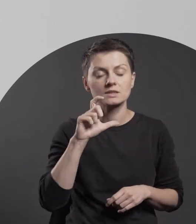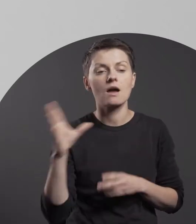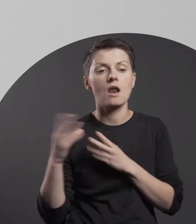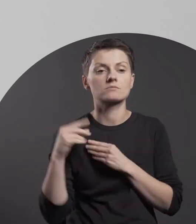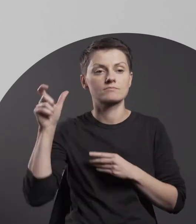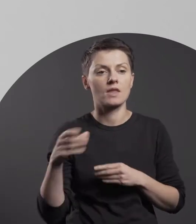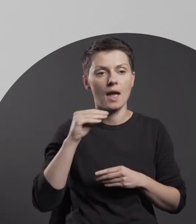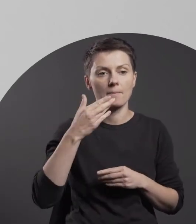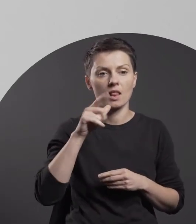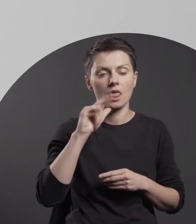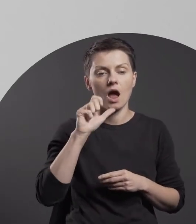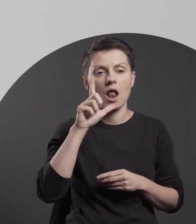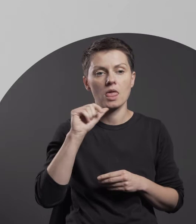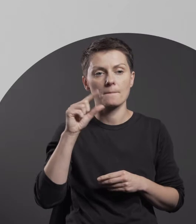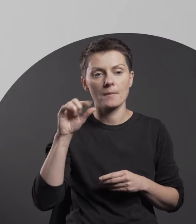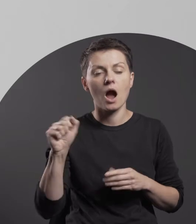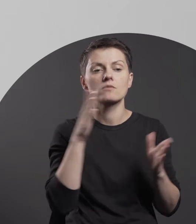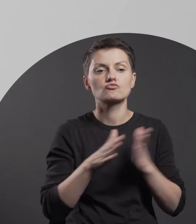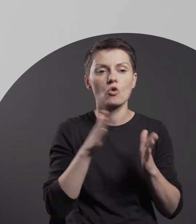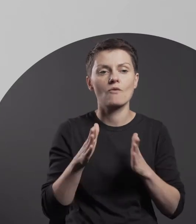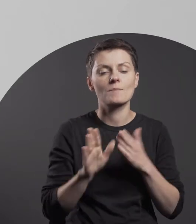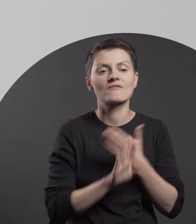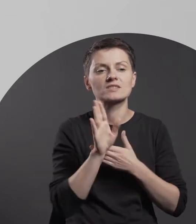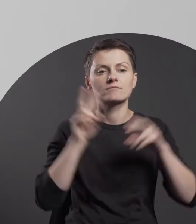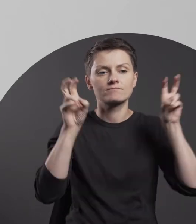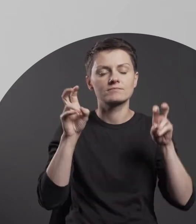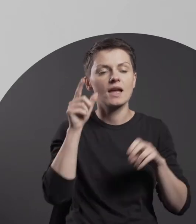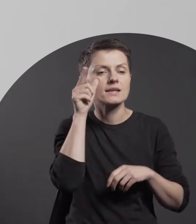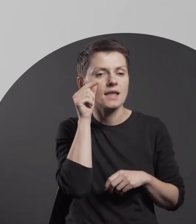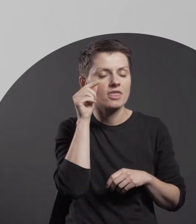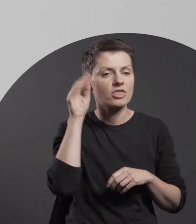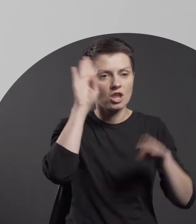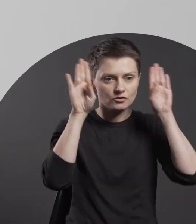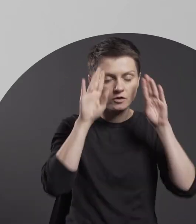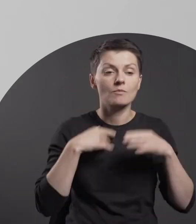we have curated “A Bear’s Dream”, an exhibition that I am honoured to give you a guided tour of.